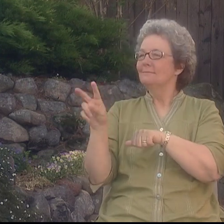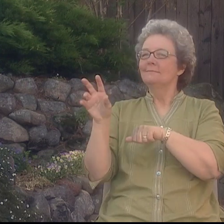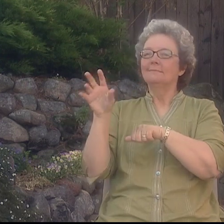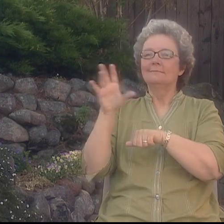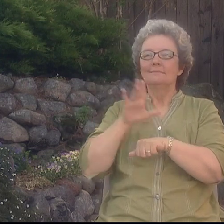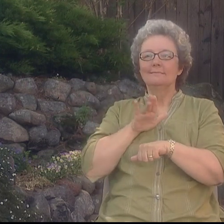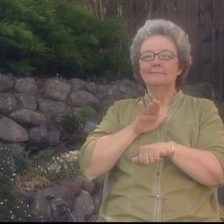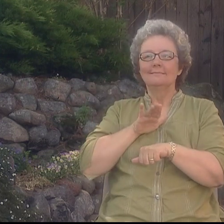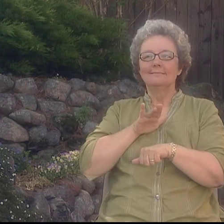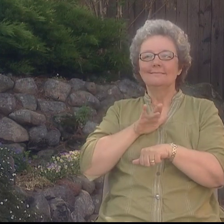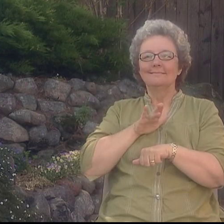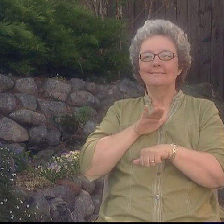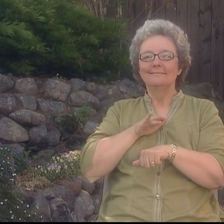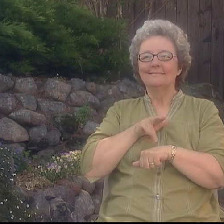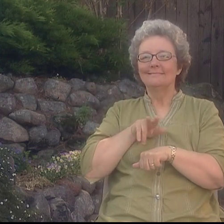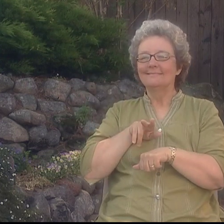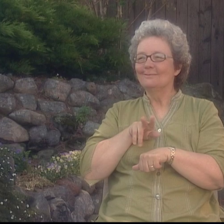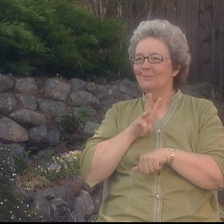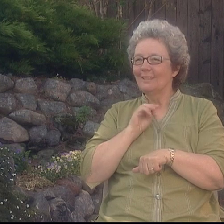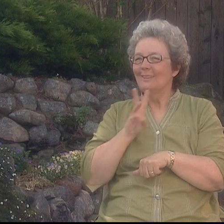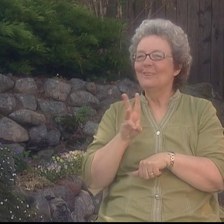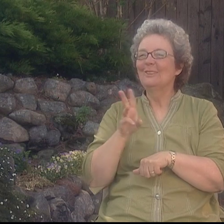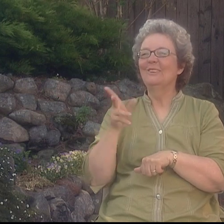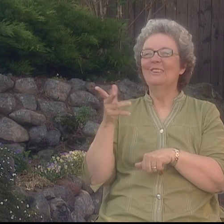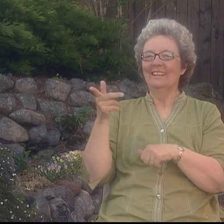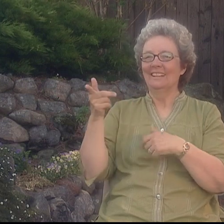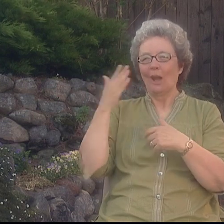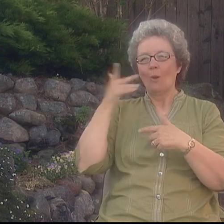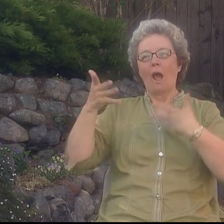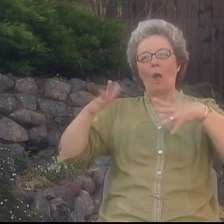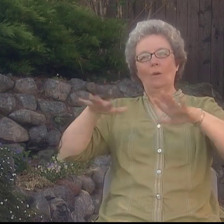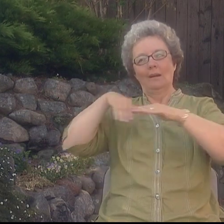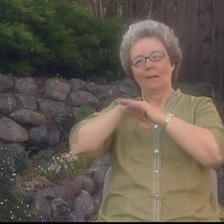He showed me his work, which I thought was fantastic. Wow!